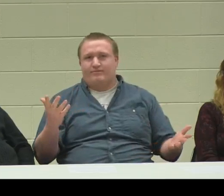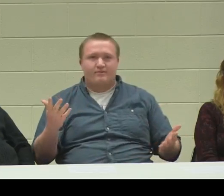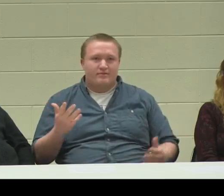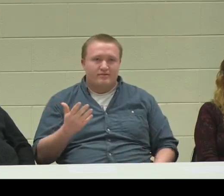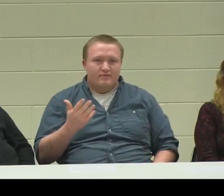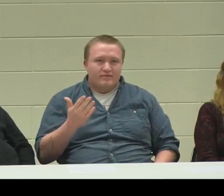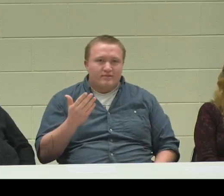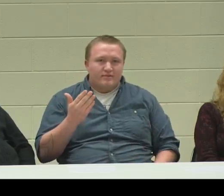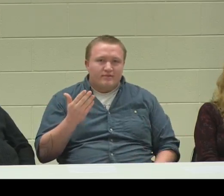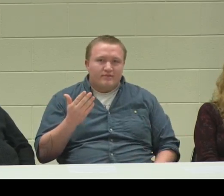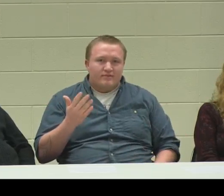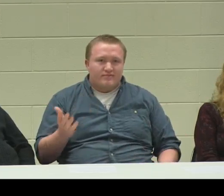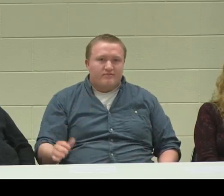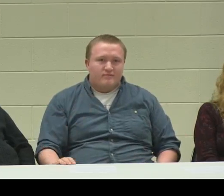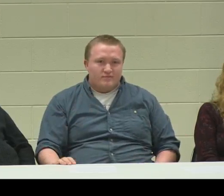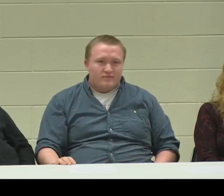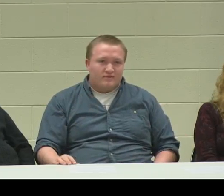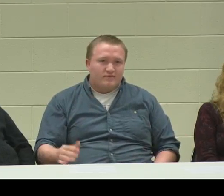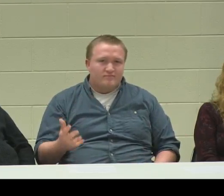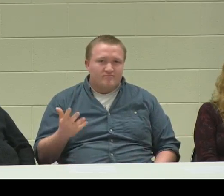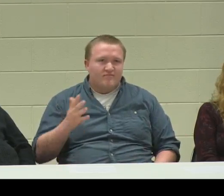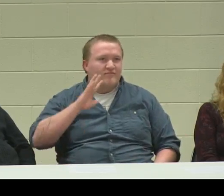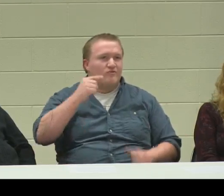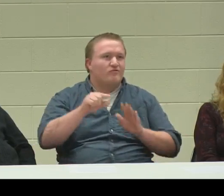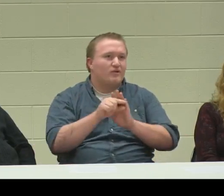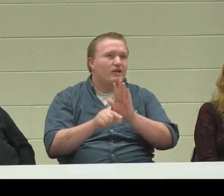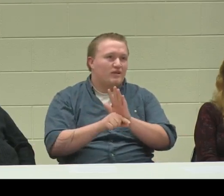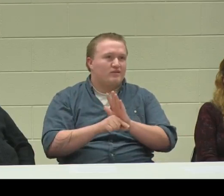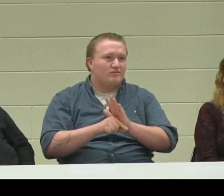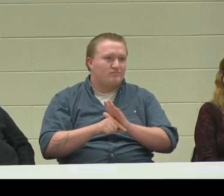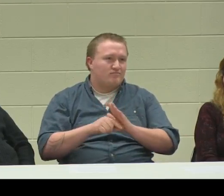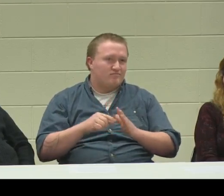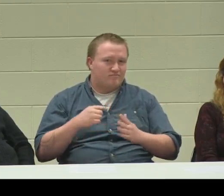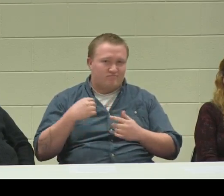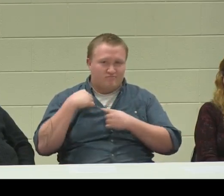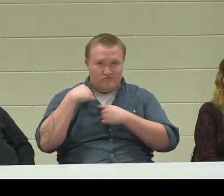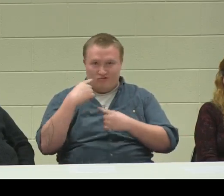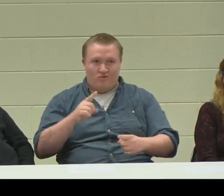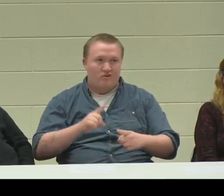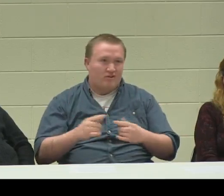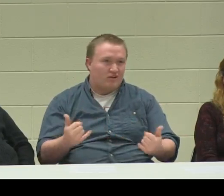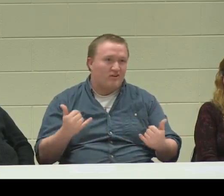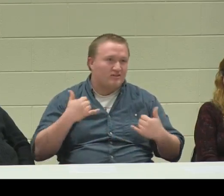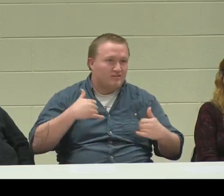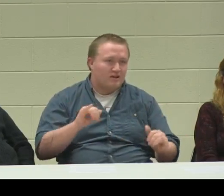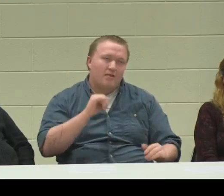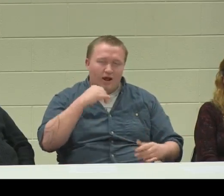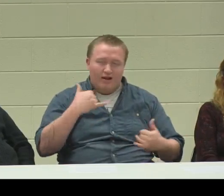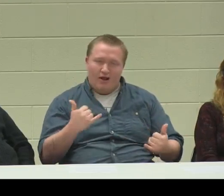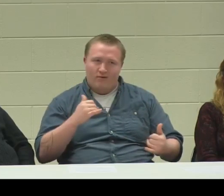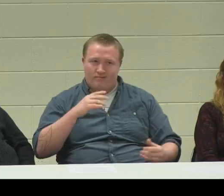I was here at CSDB since fifth grade until now.